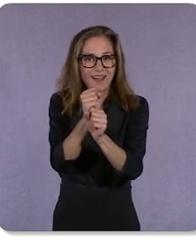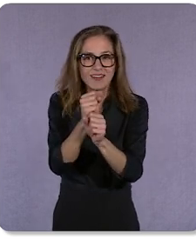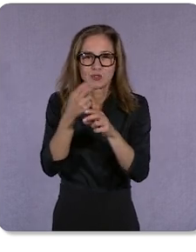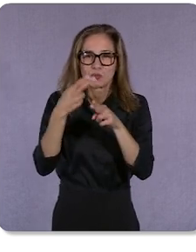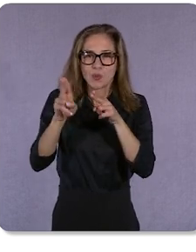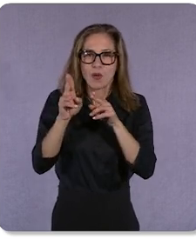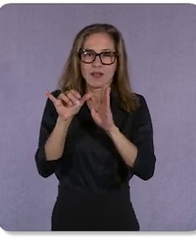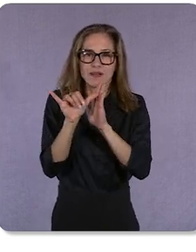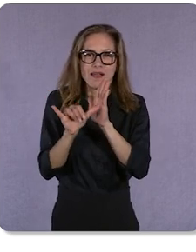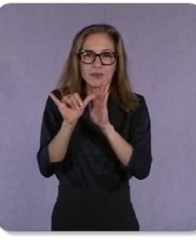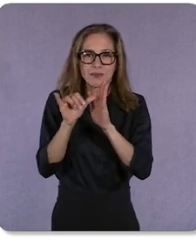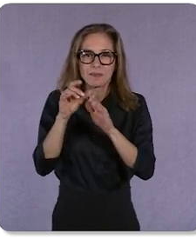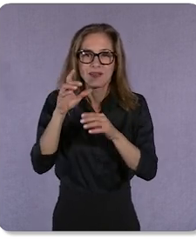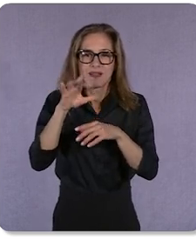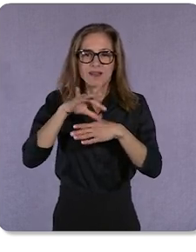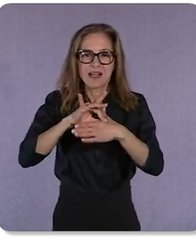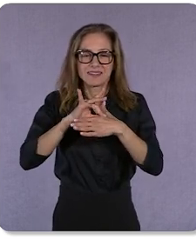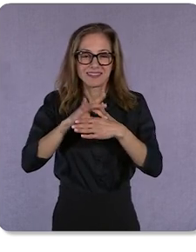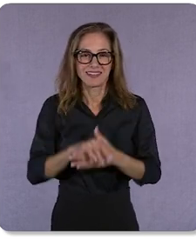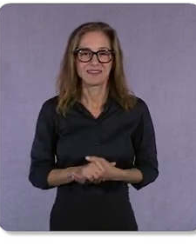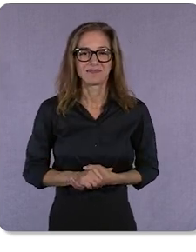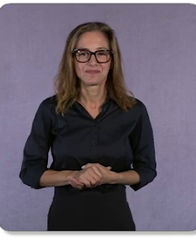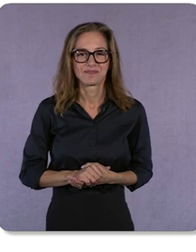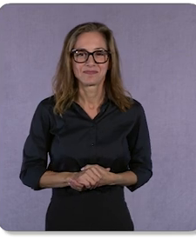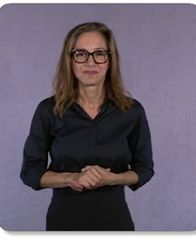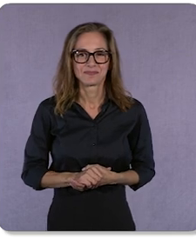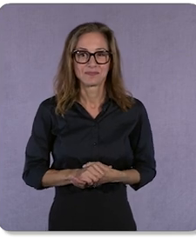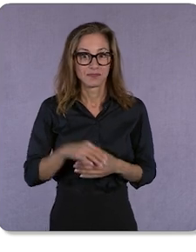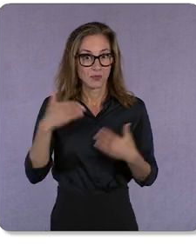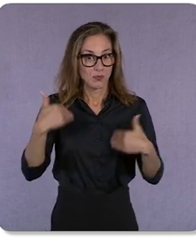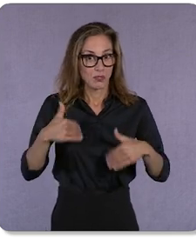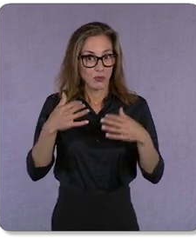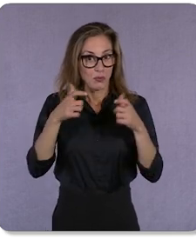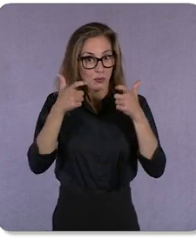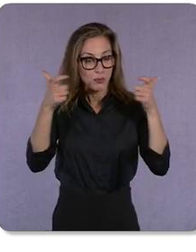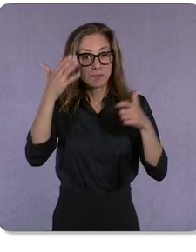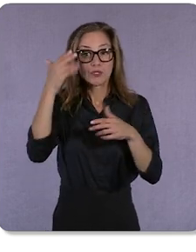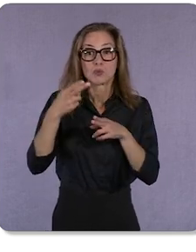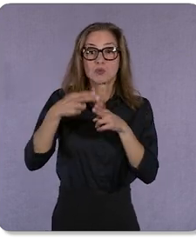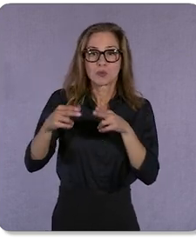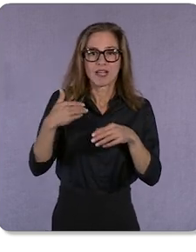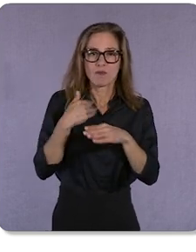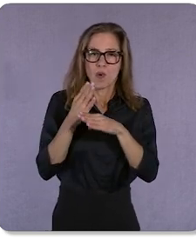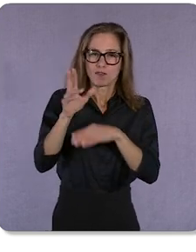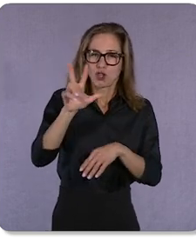This is huge because Shorts has over 30 billion daily video views.